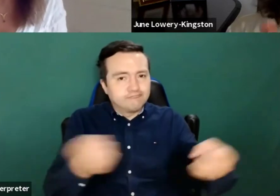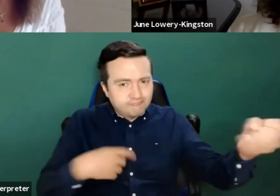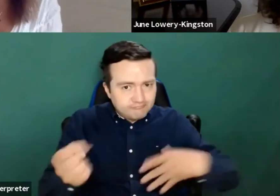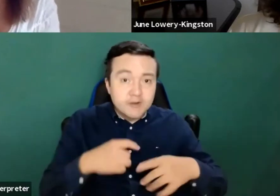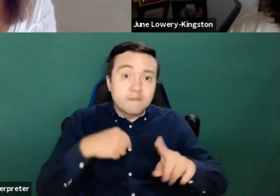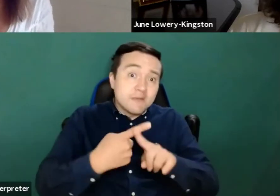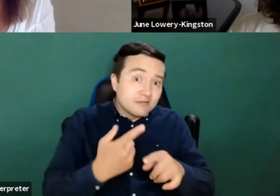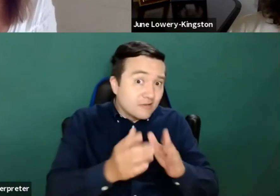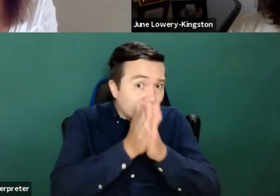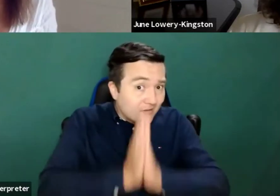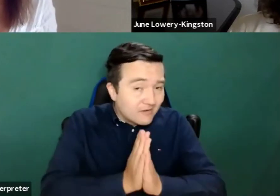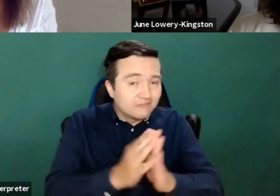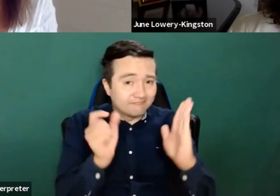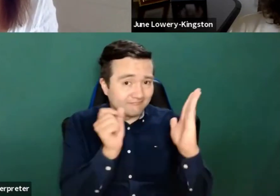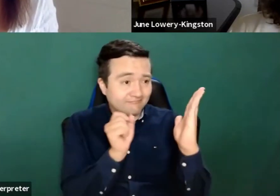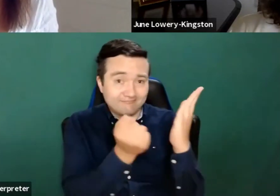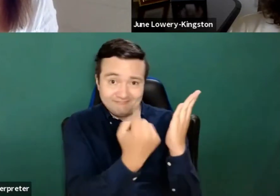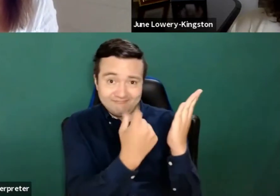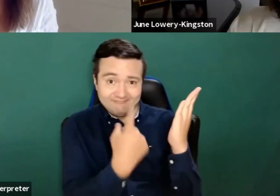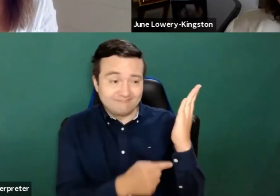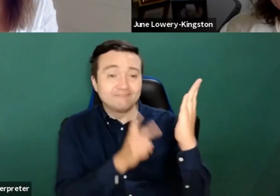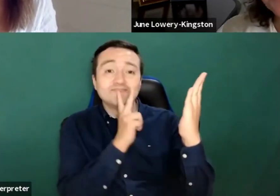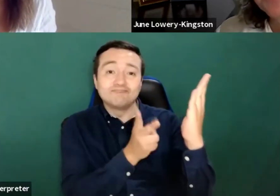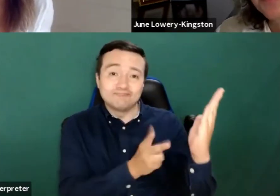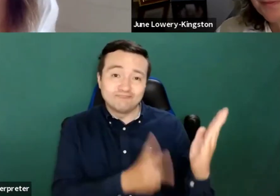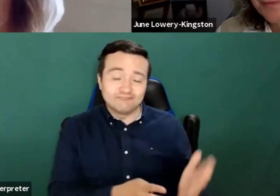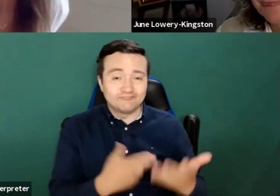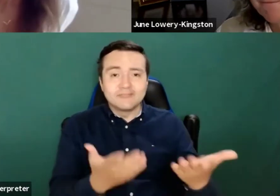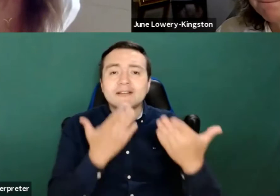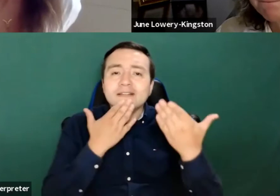And thanks for having us here this afternoon. Thanks. Thank you Jim.